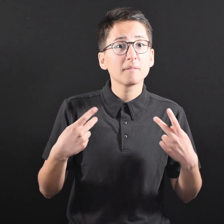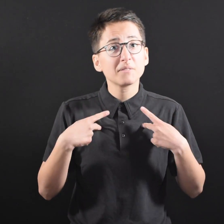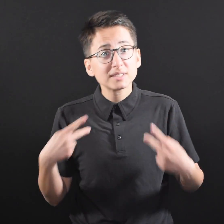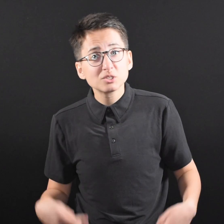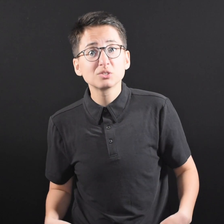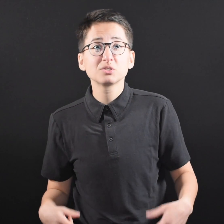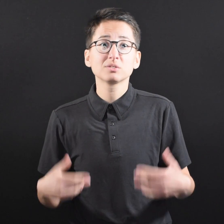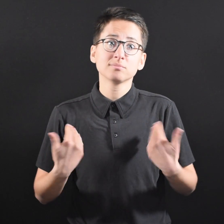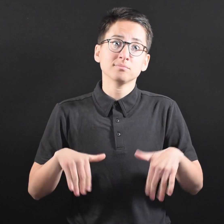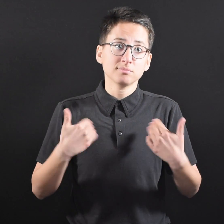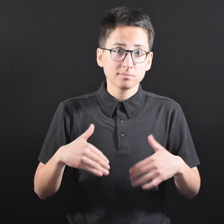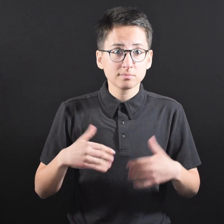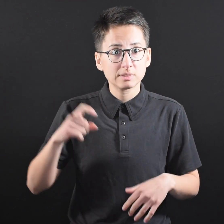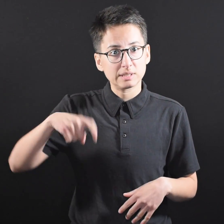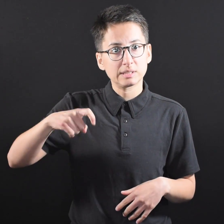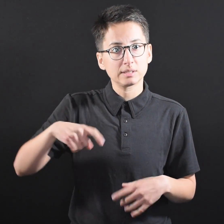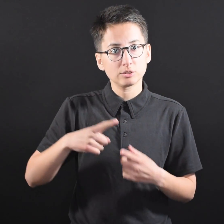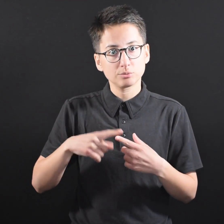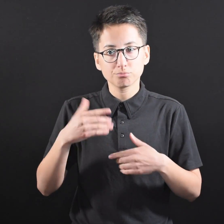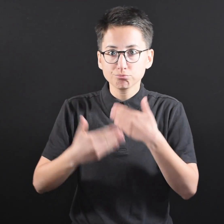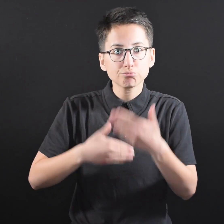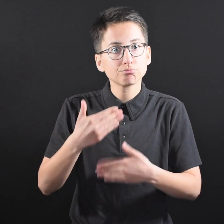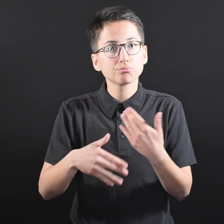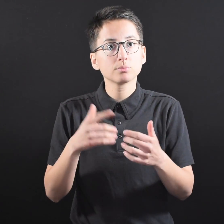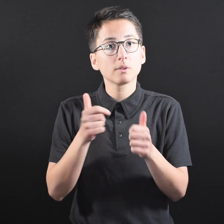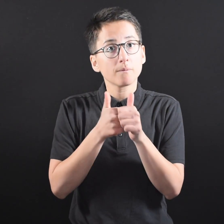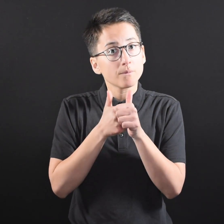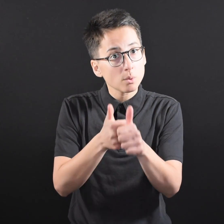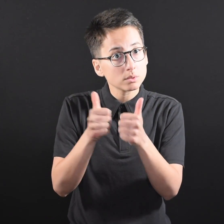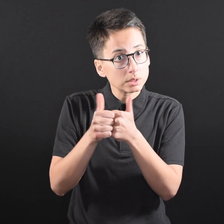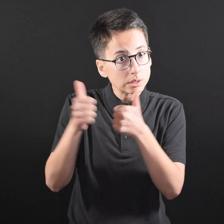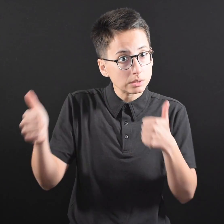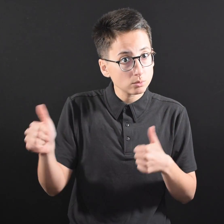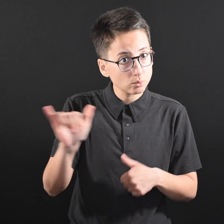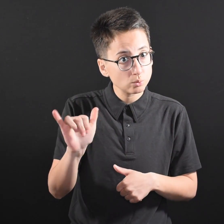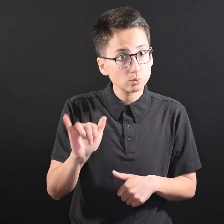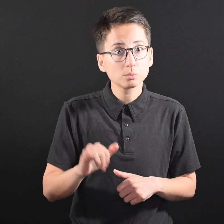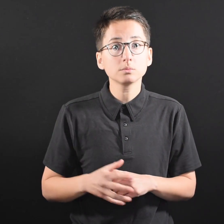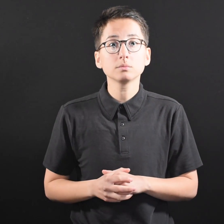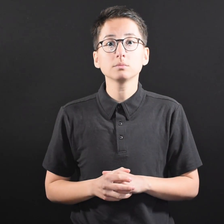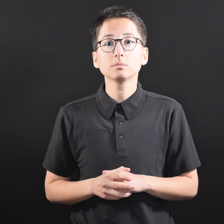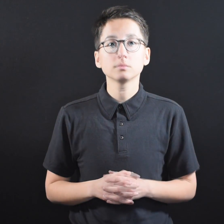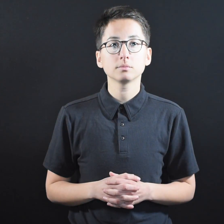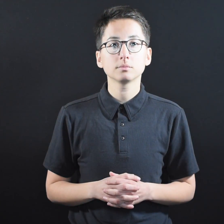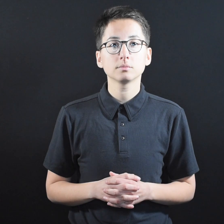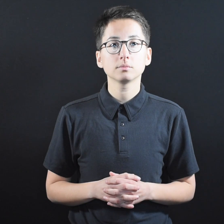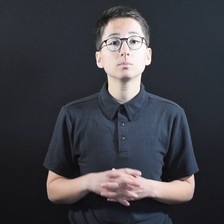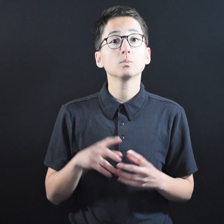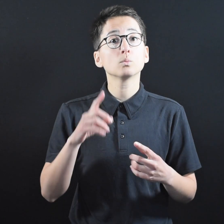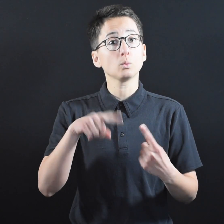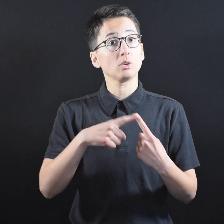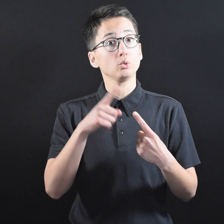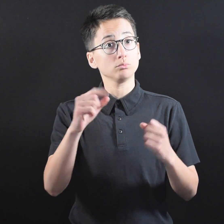emotional, and physical health needs, while following social distancing guidance. Learn more about the Benefits of Physical Activity.